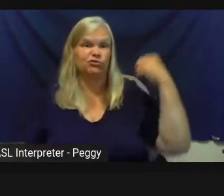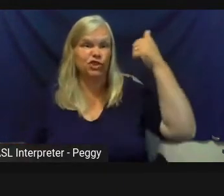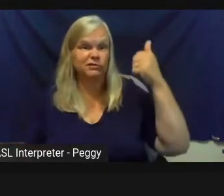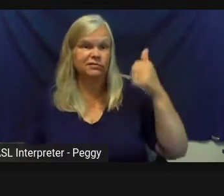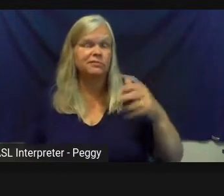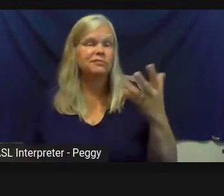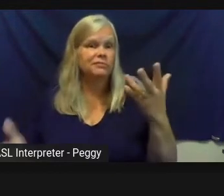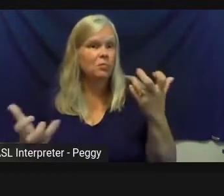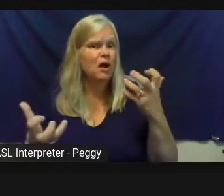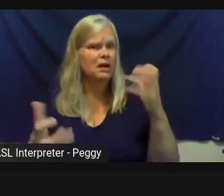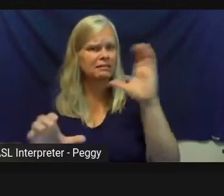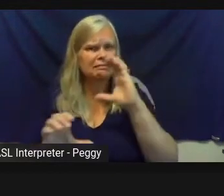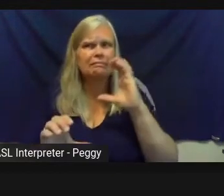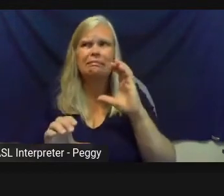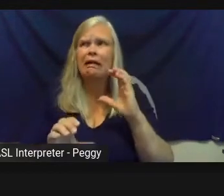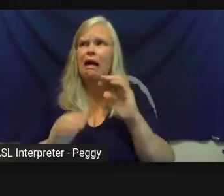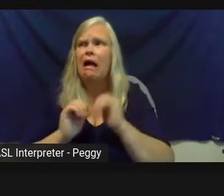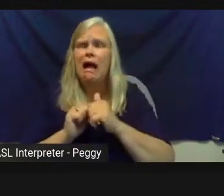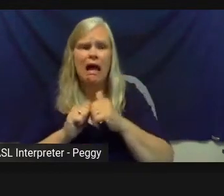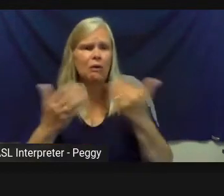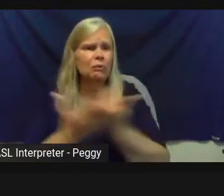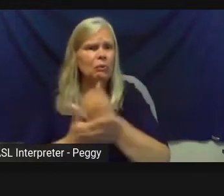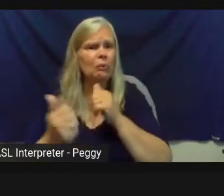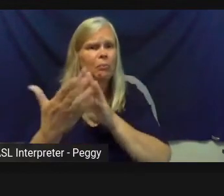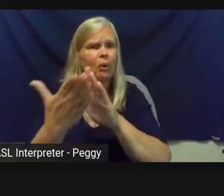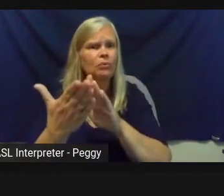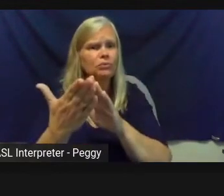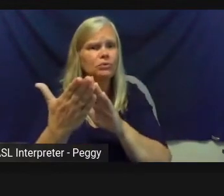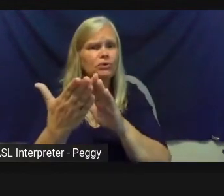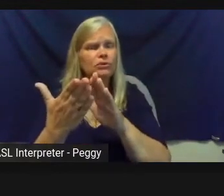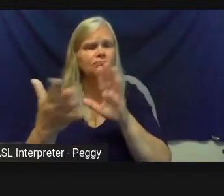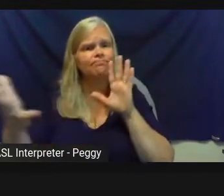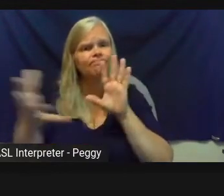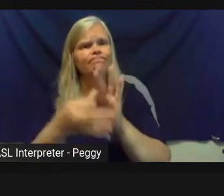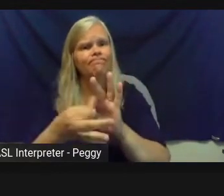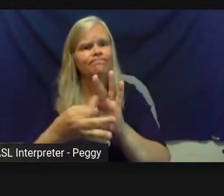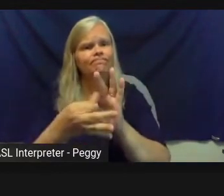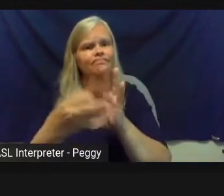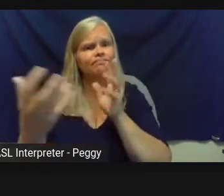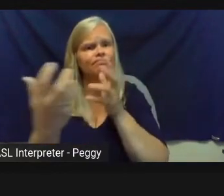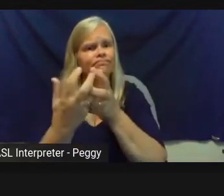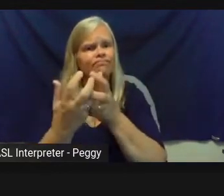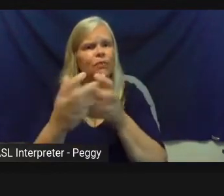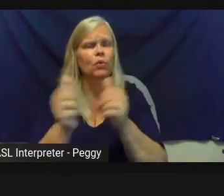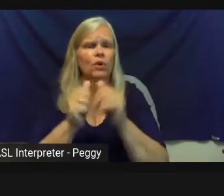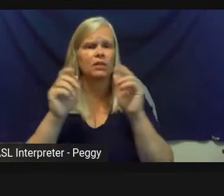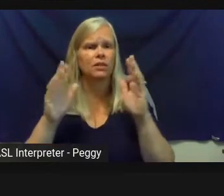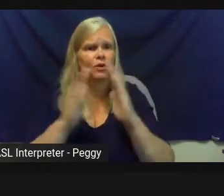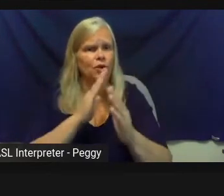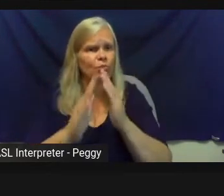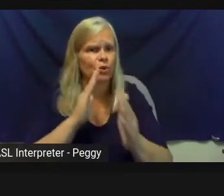new approaches and doing some work in parks around the arts seemed like a perfect fit.